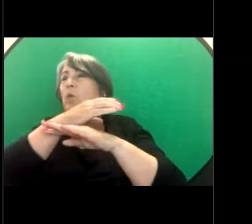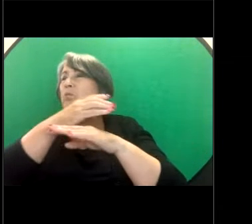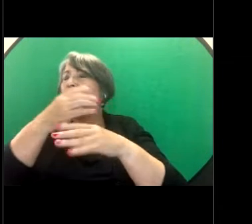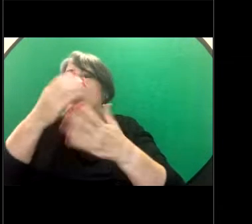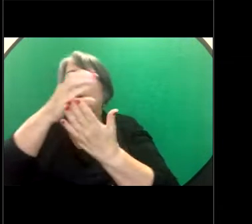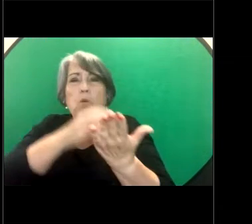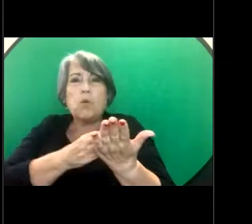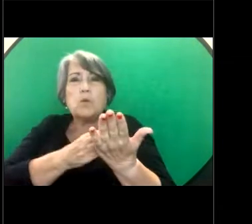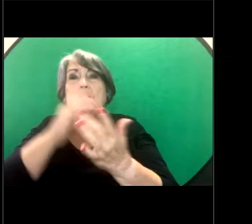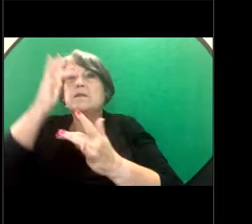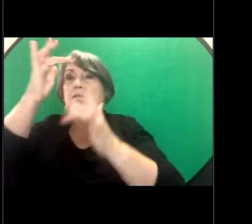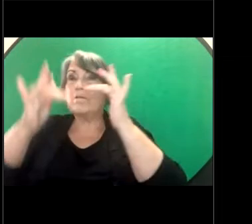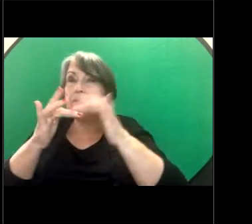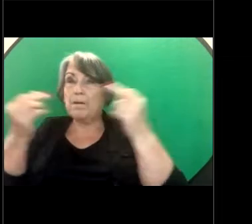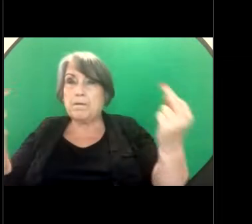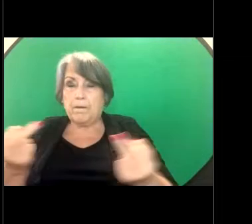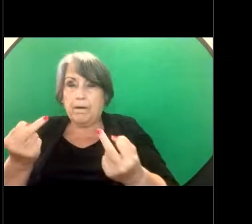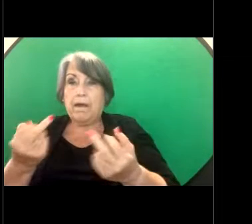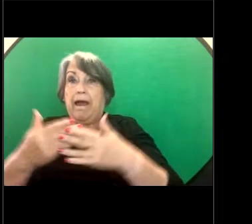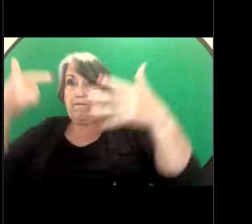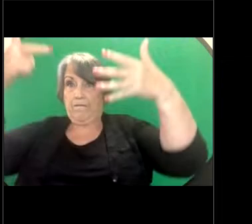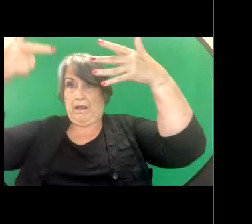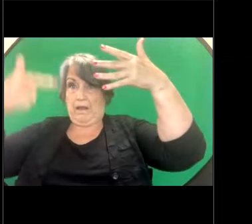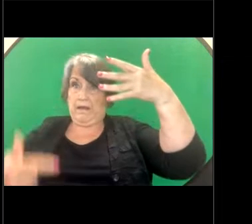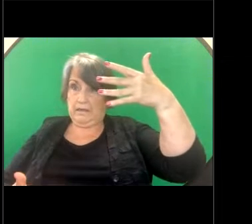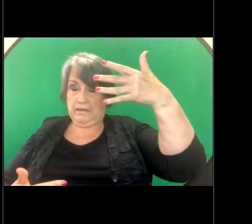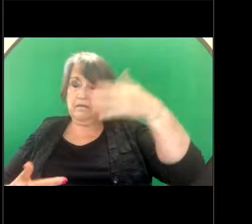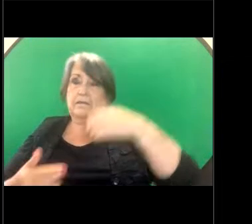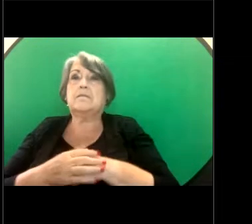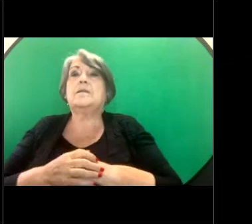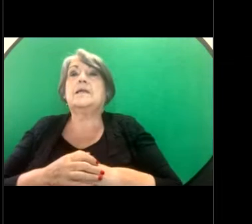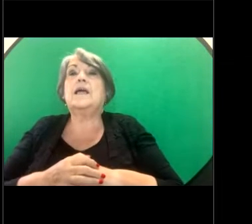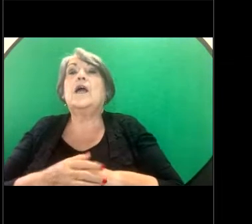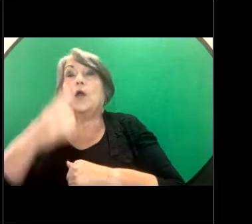There's a link which is available on our slide hand-outs which you can download from the tool